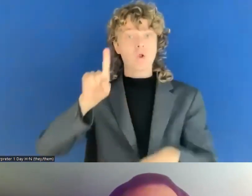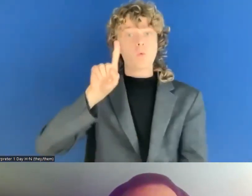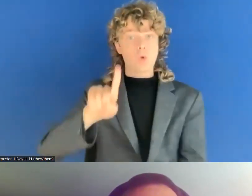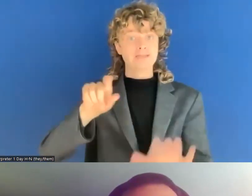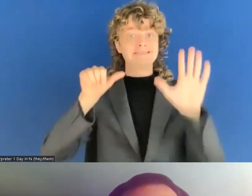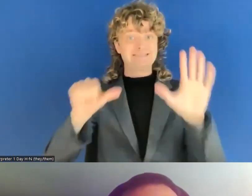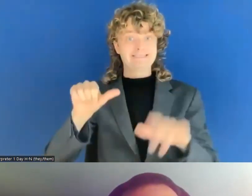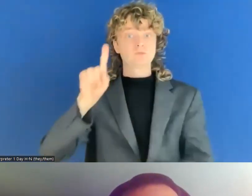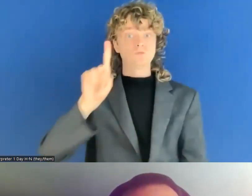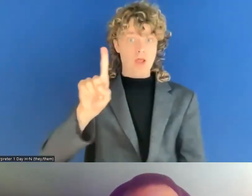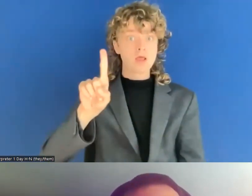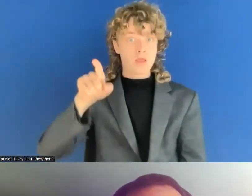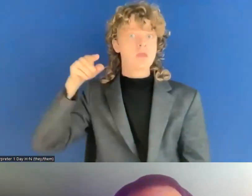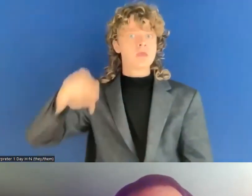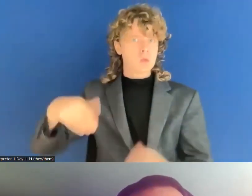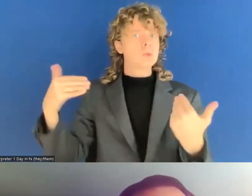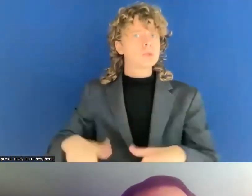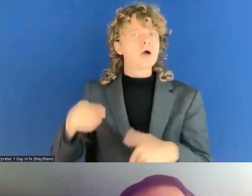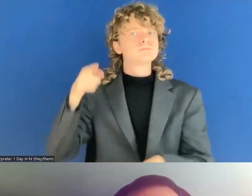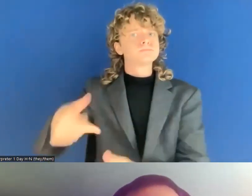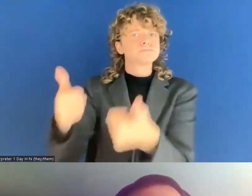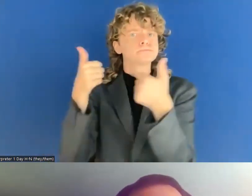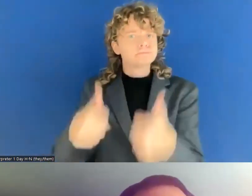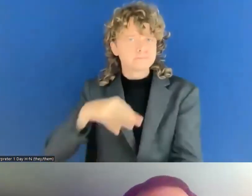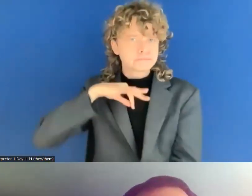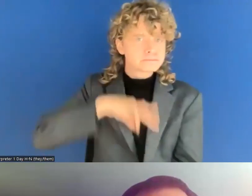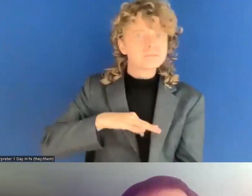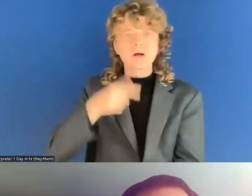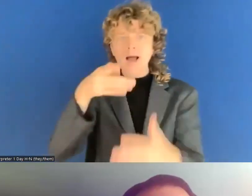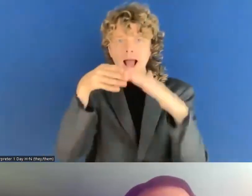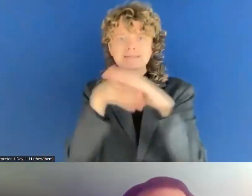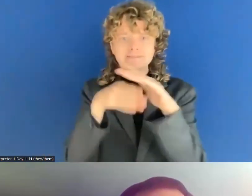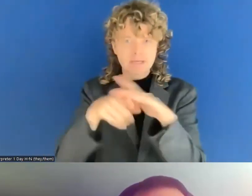a design for all approach. That standard kind of guides any organization to incorporate